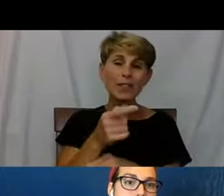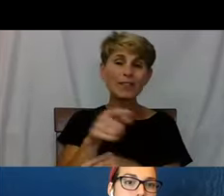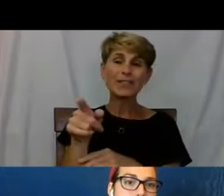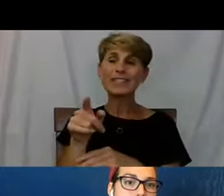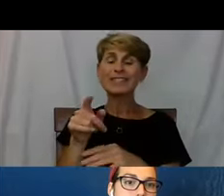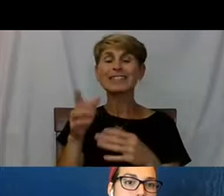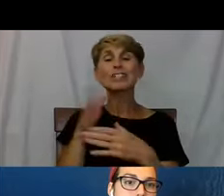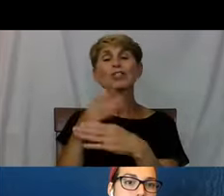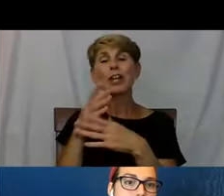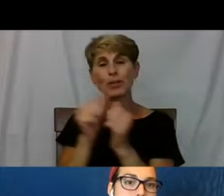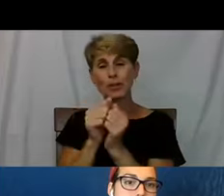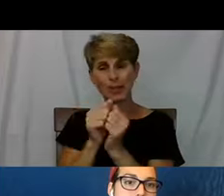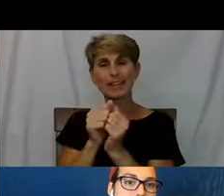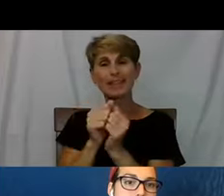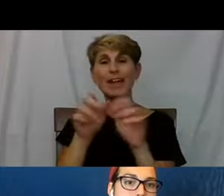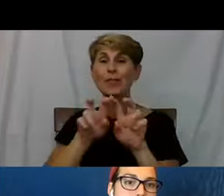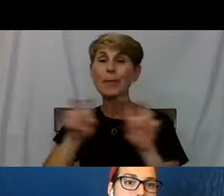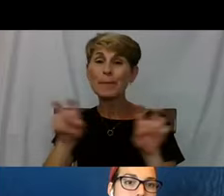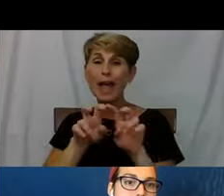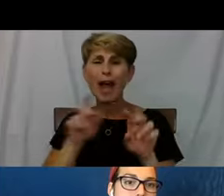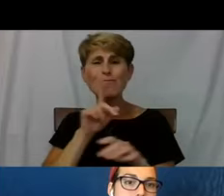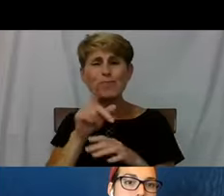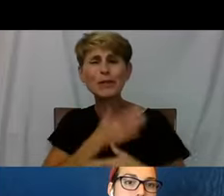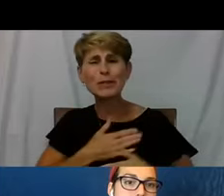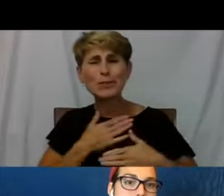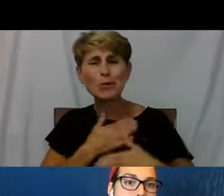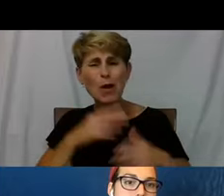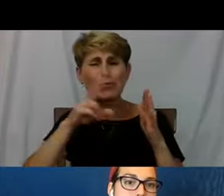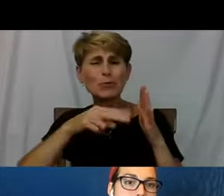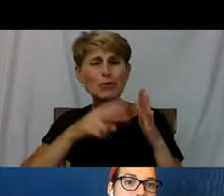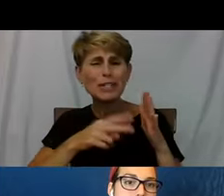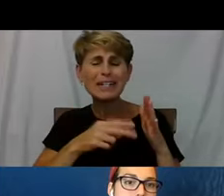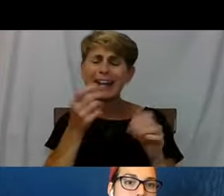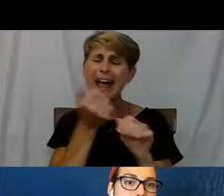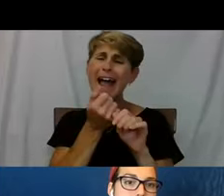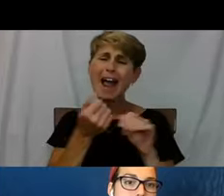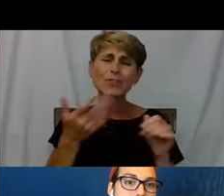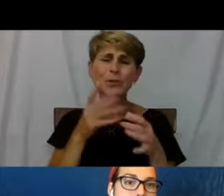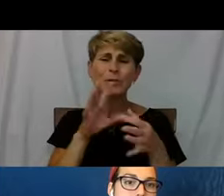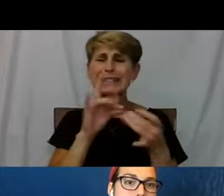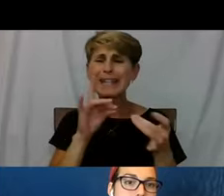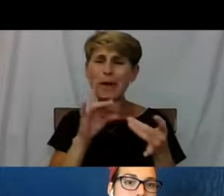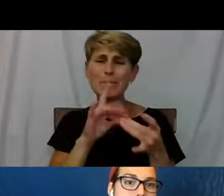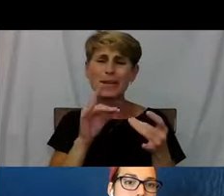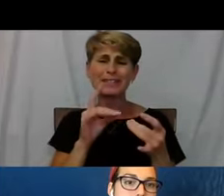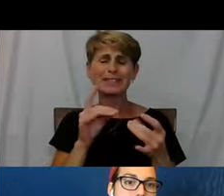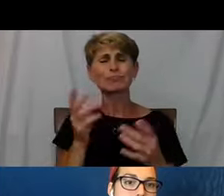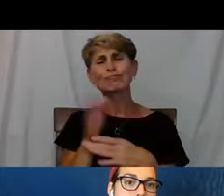I'm really enjoyed reading all of the love that's being shared for the panelists.